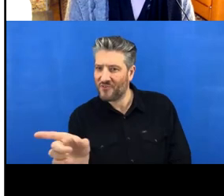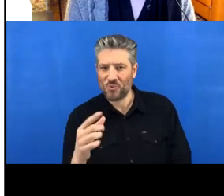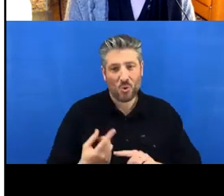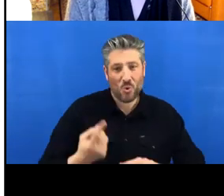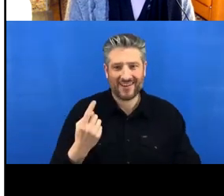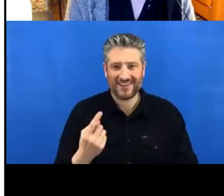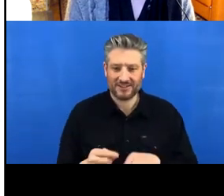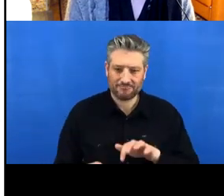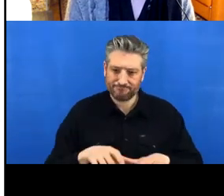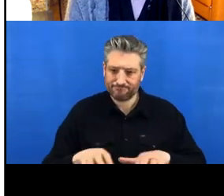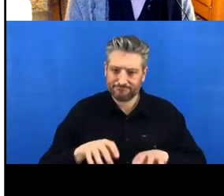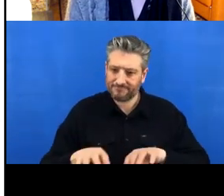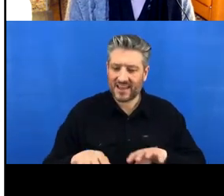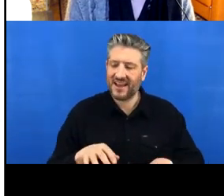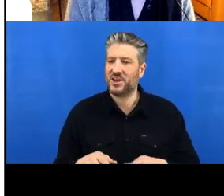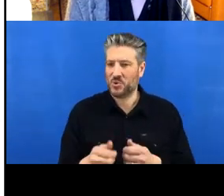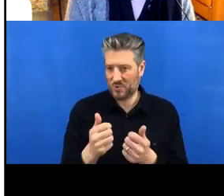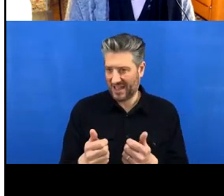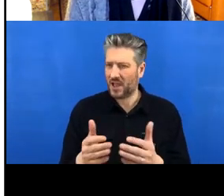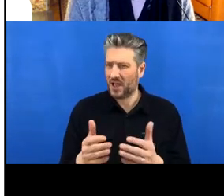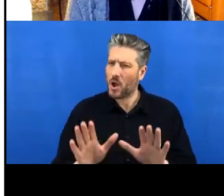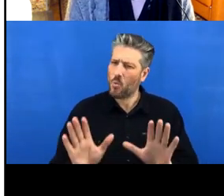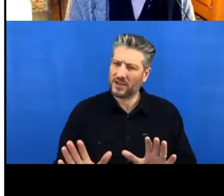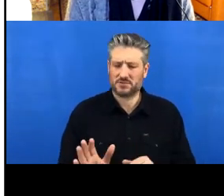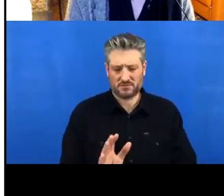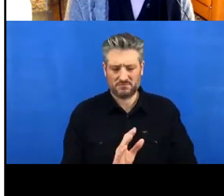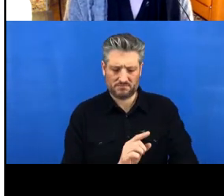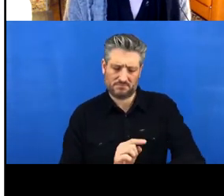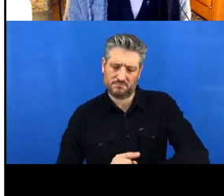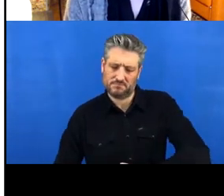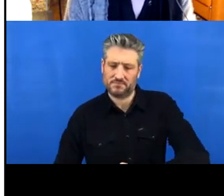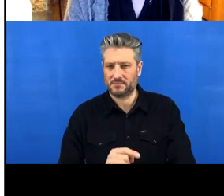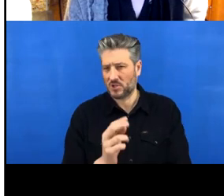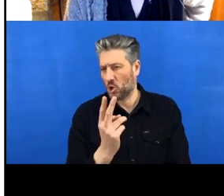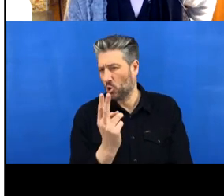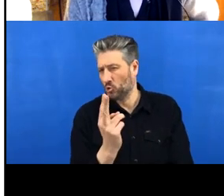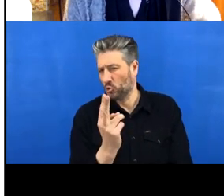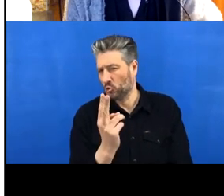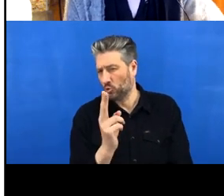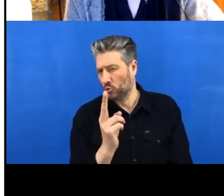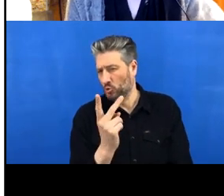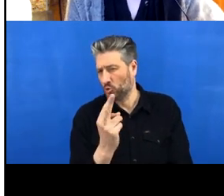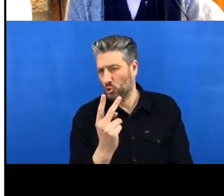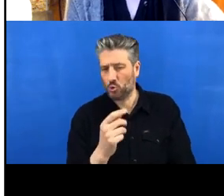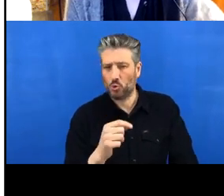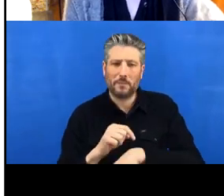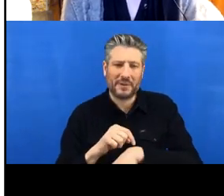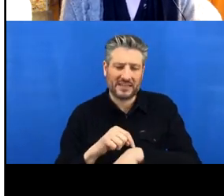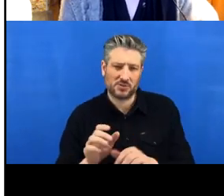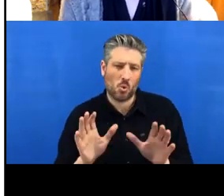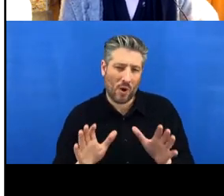But I'll give everyone a couple more minutes with the instructions here on what to do.